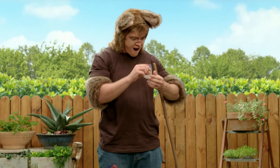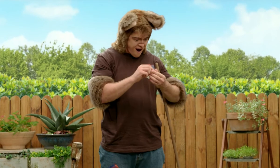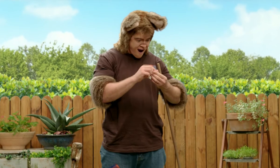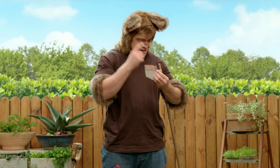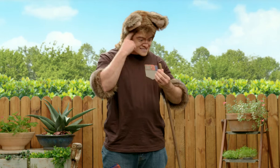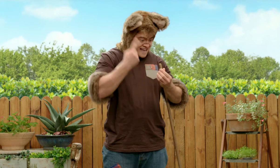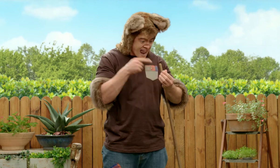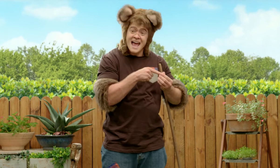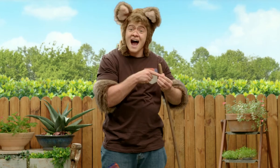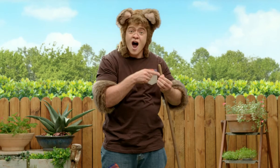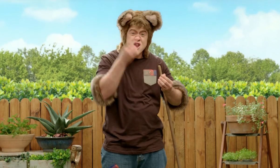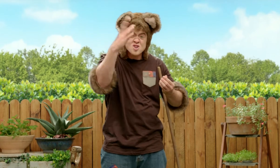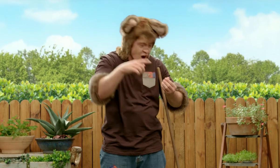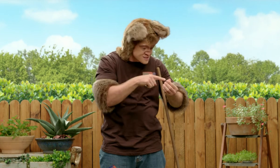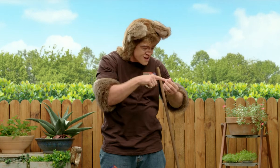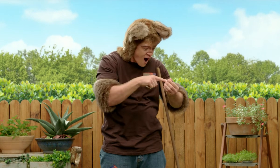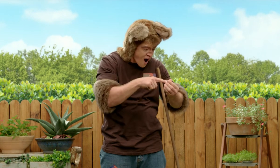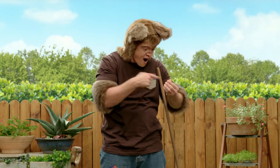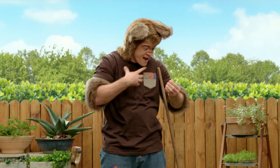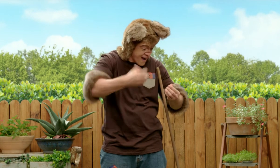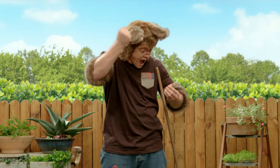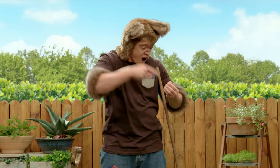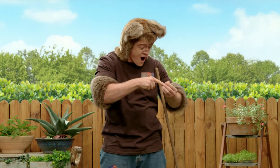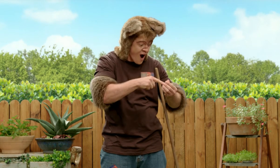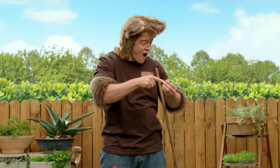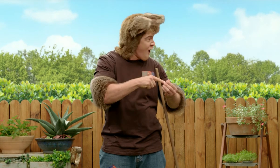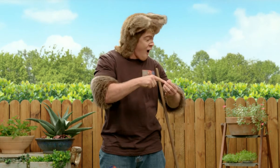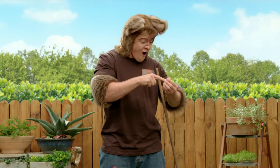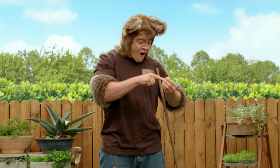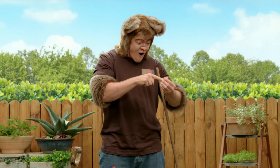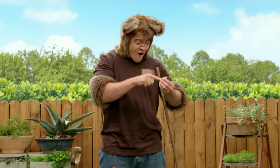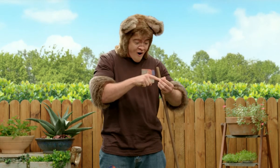Oh! Sally’s ring! She lost it the other day and now, I’ve found it!